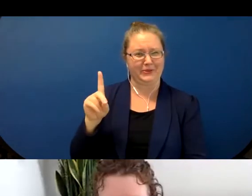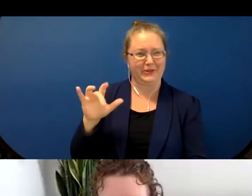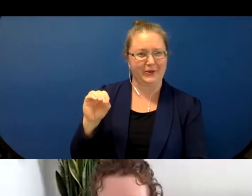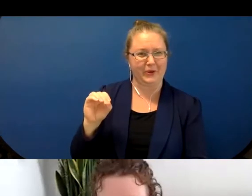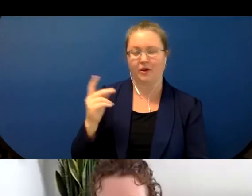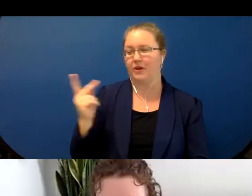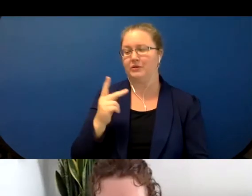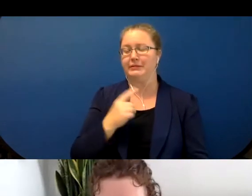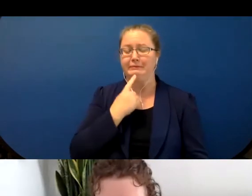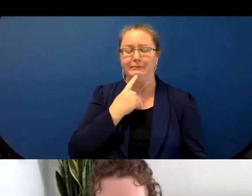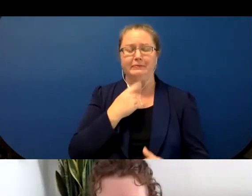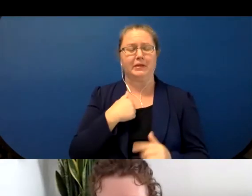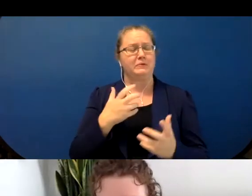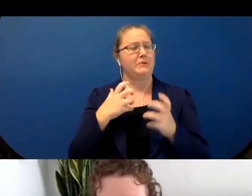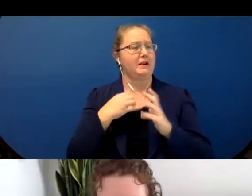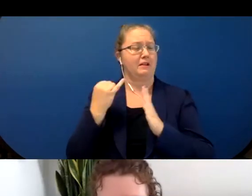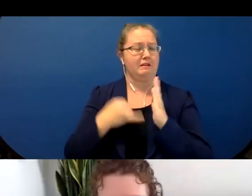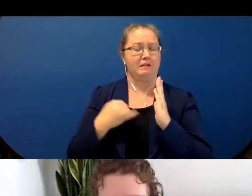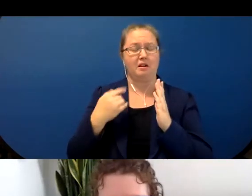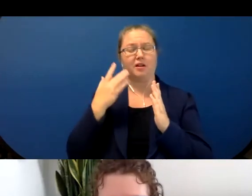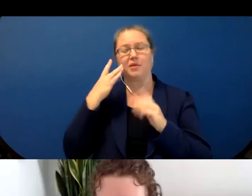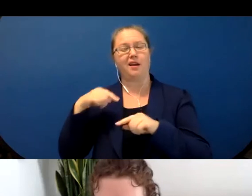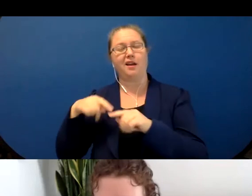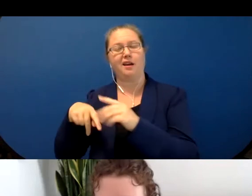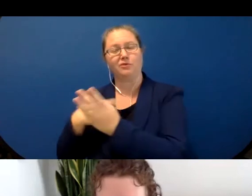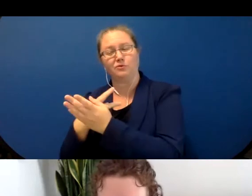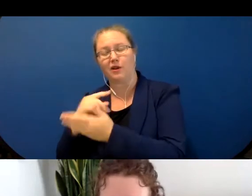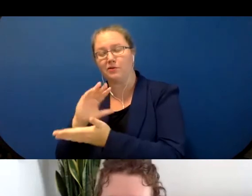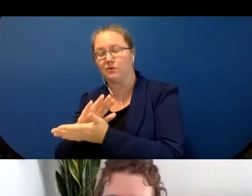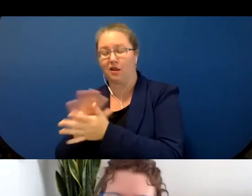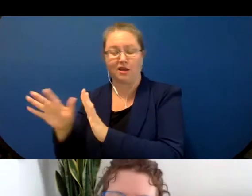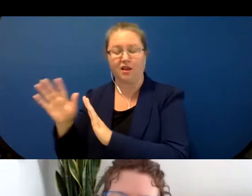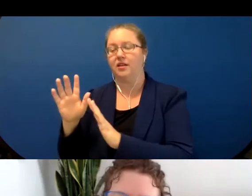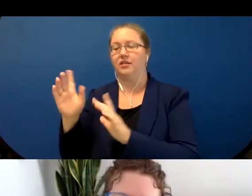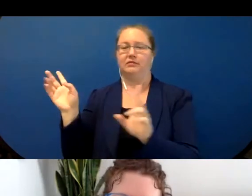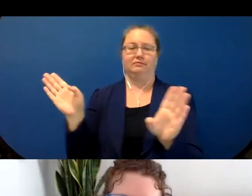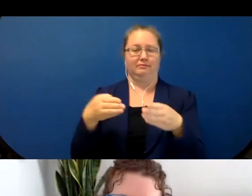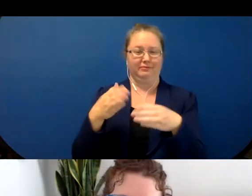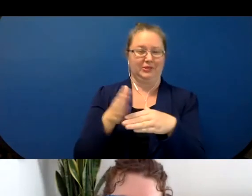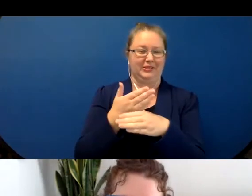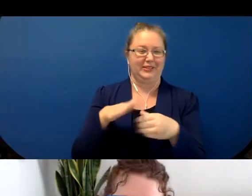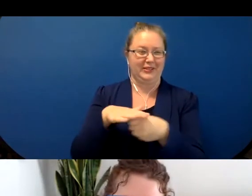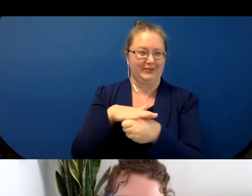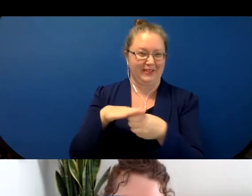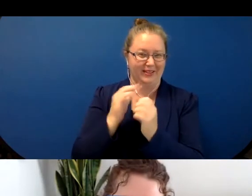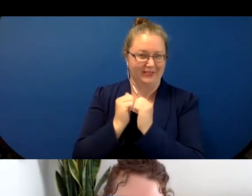in other ways while we were in grad school. So it's been a real pleasure to get to know